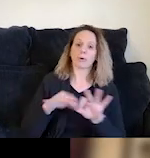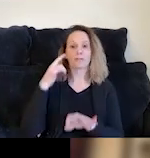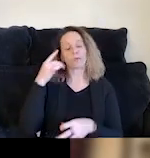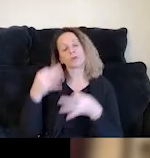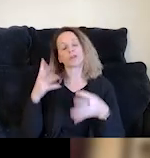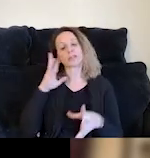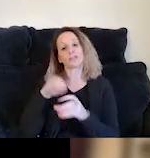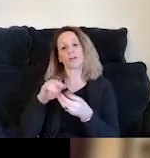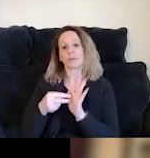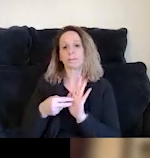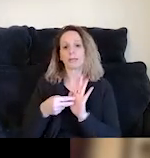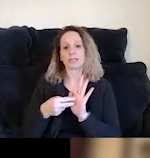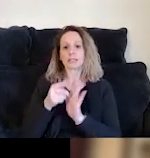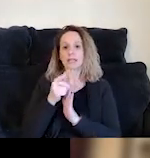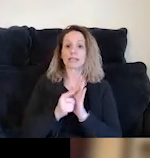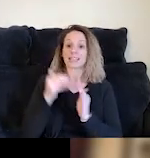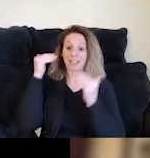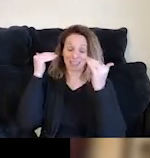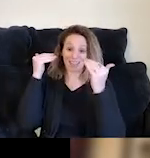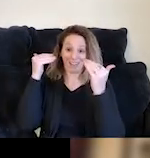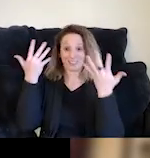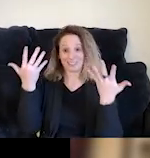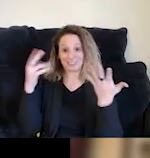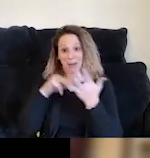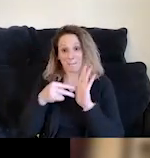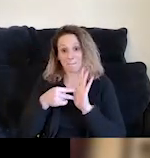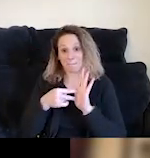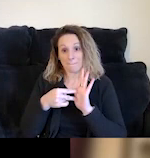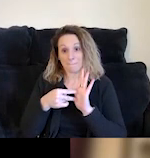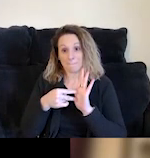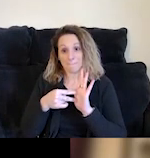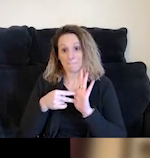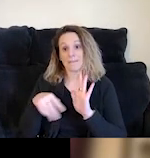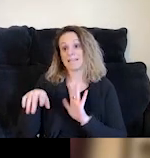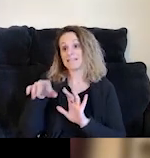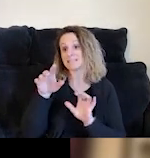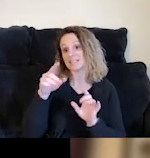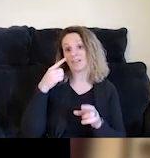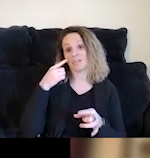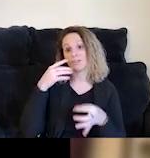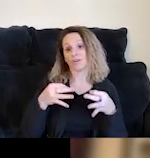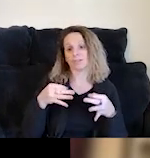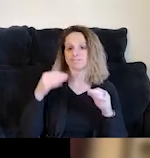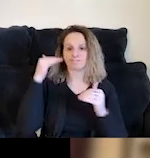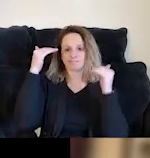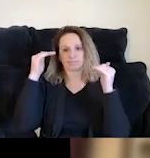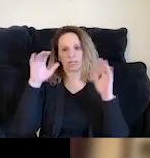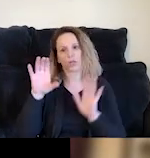means that being legally adult, legally an adult, means that you are subject to the jurisdiction of our adult criminal justice system